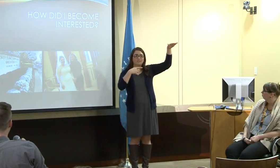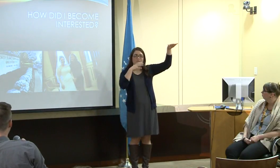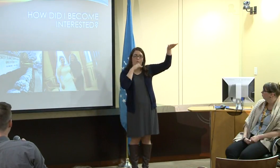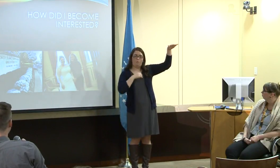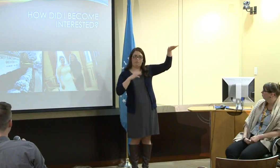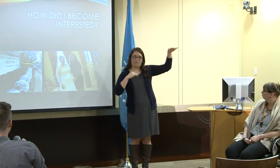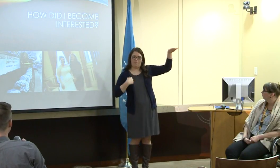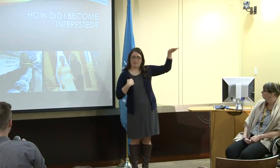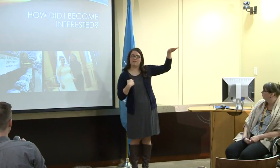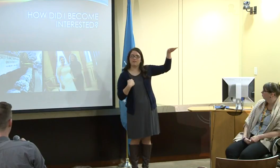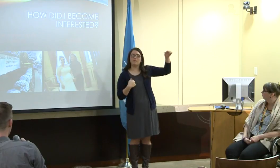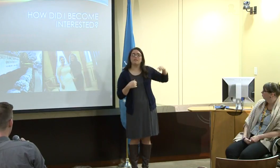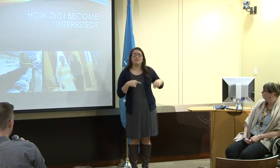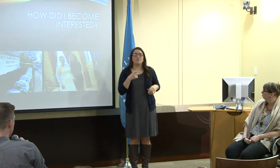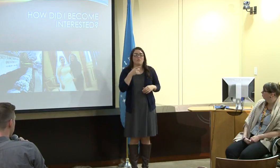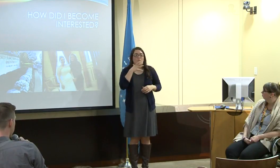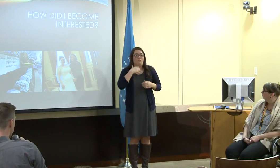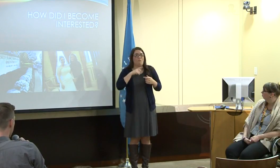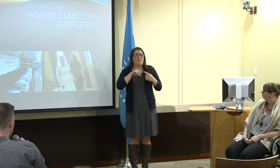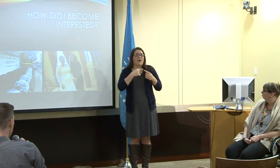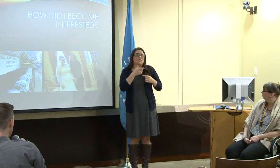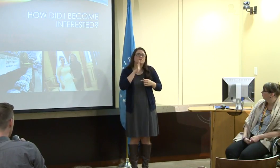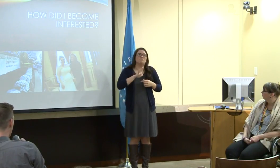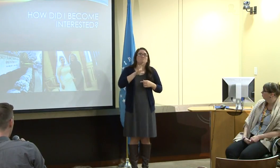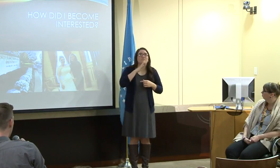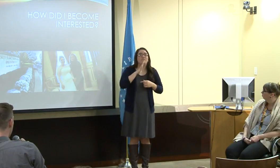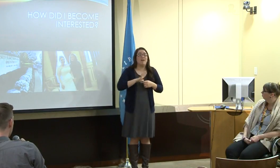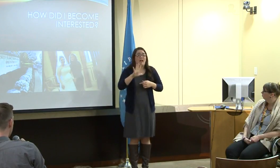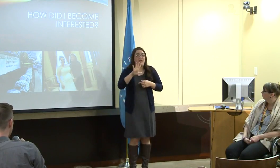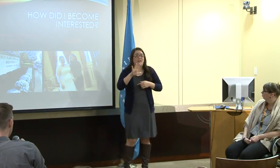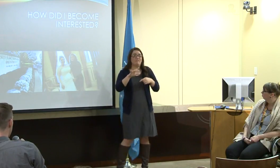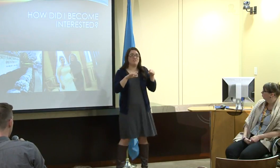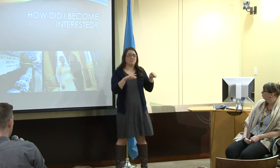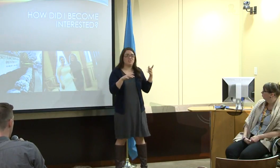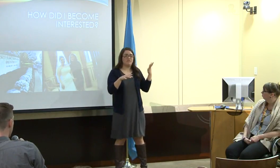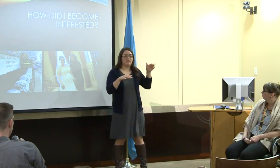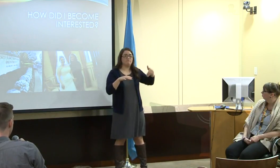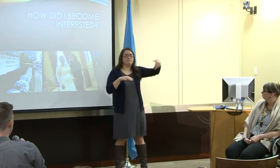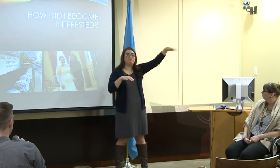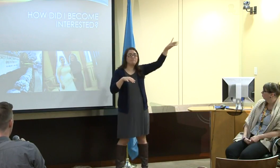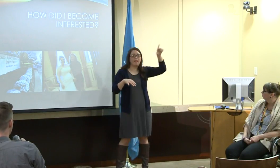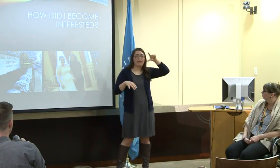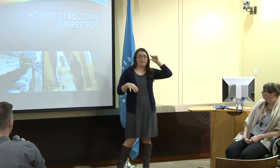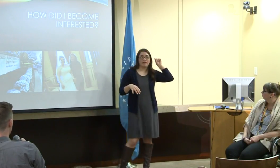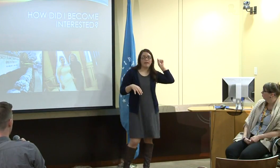And she was older than me, and probably when I was five years old,